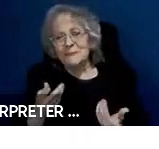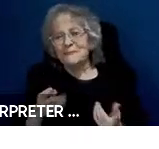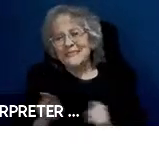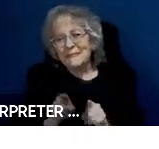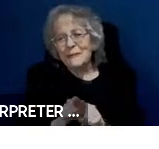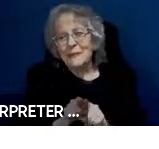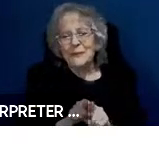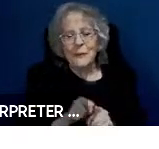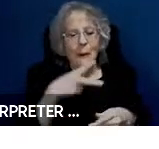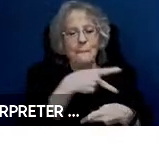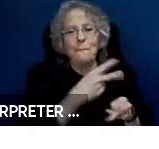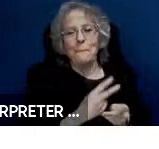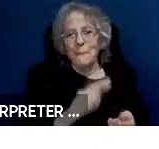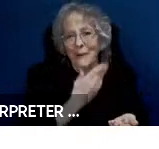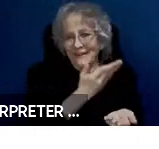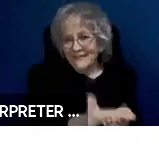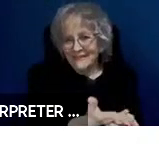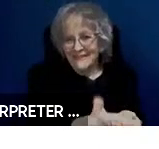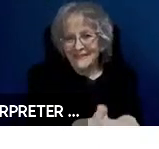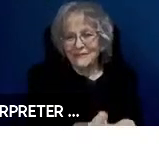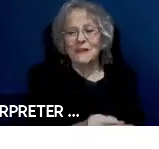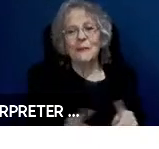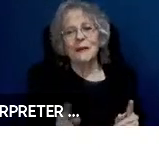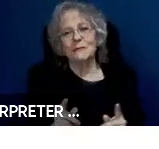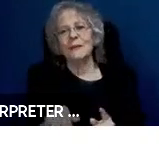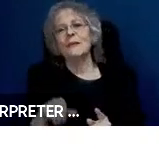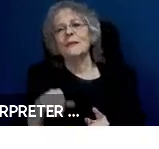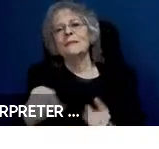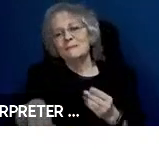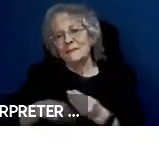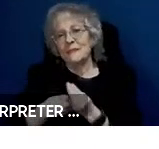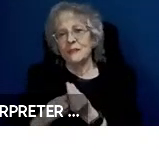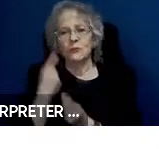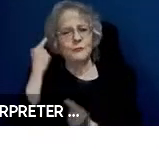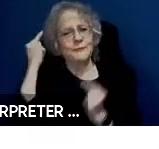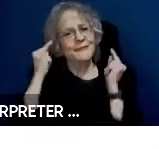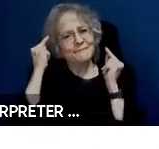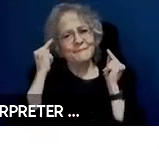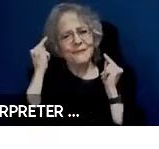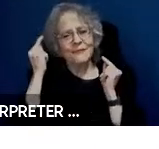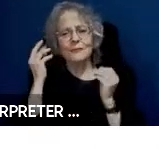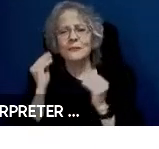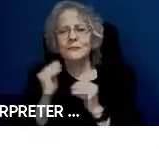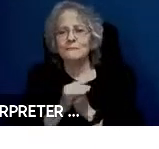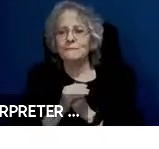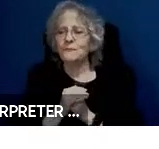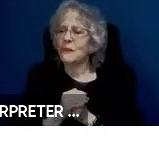considerations of course. Now, this is going to be very tricky to implement, the vehicle